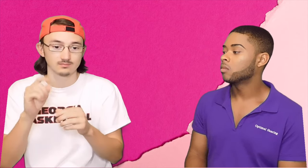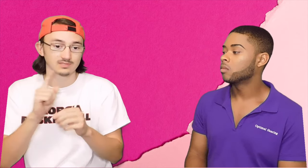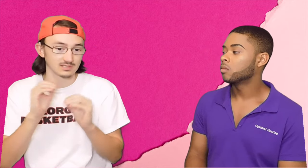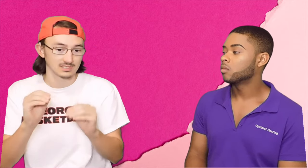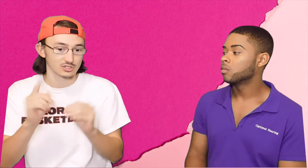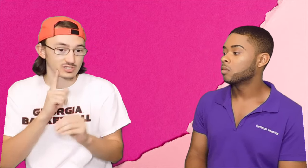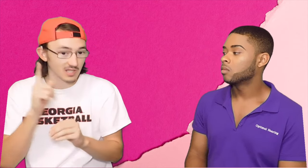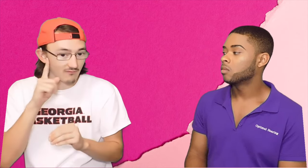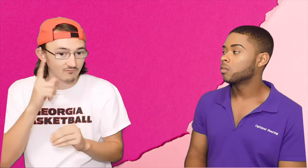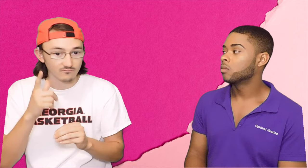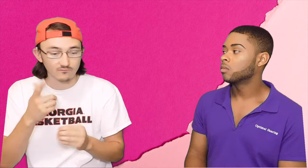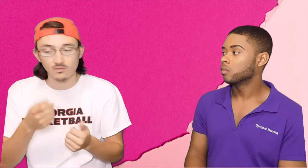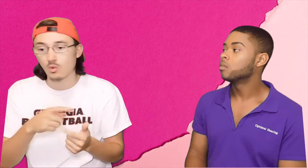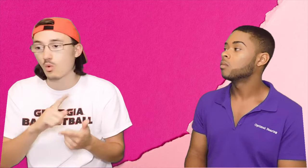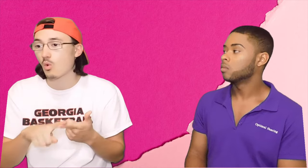teach the Deaf, or